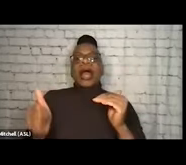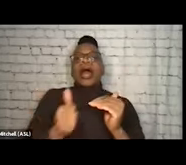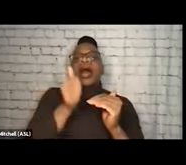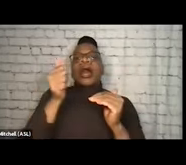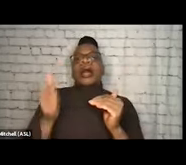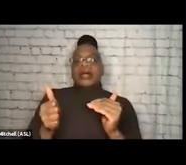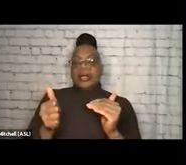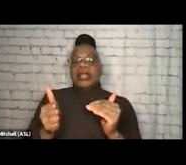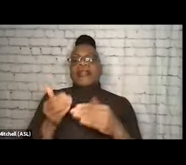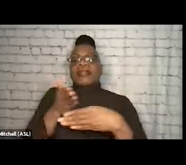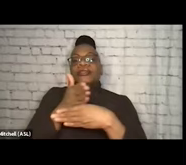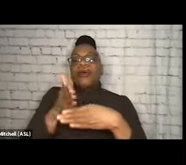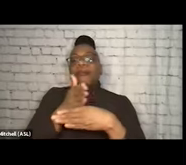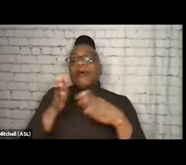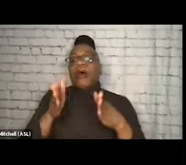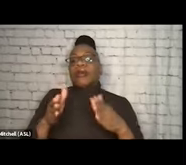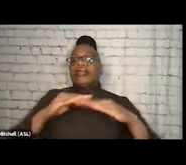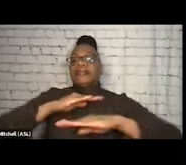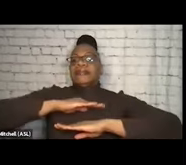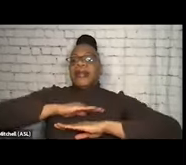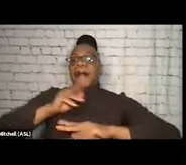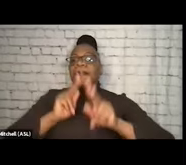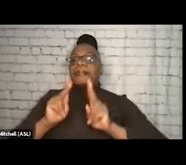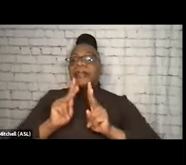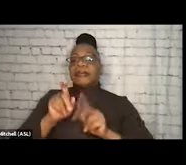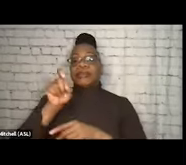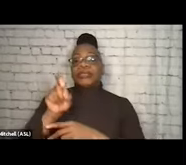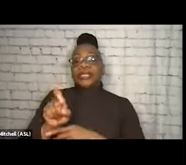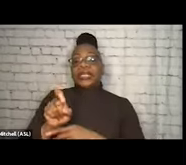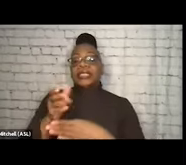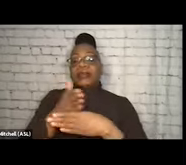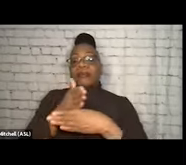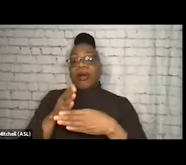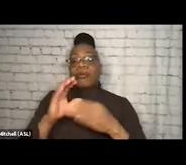or to partner with to meet people's needs are recovery community organizations. Once you get these slides,